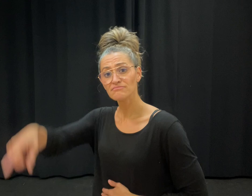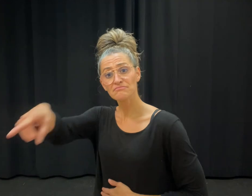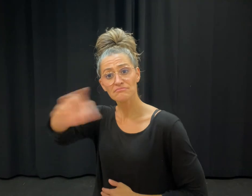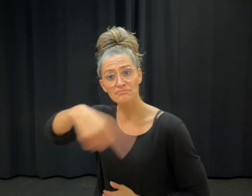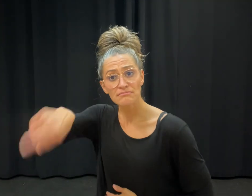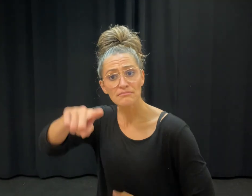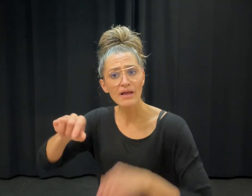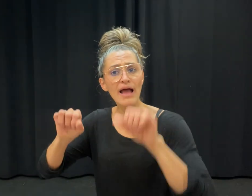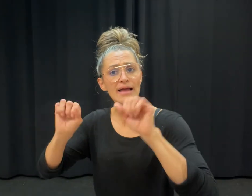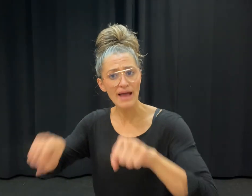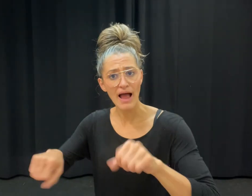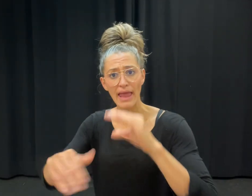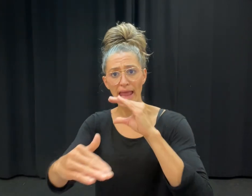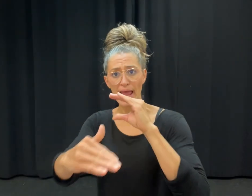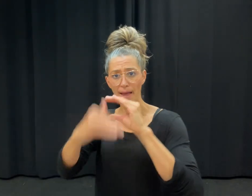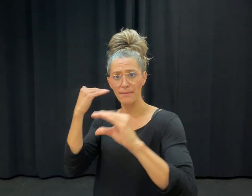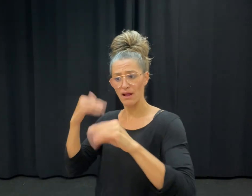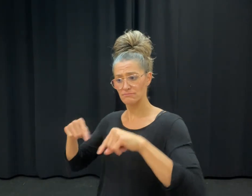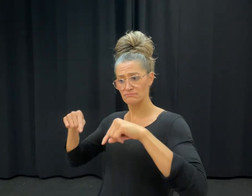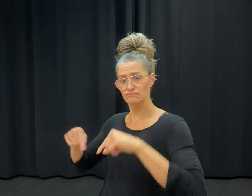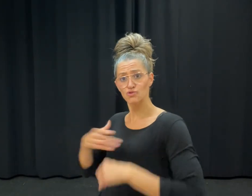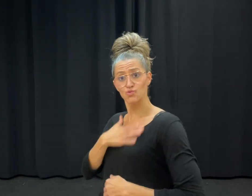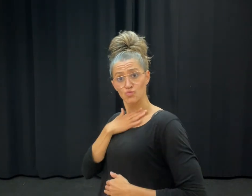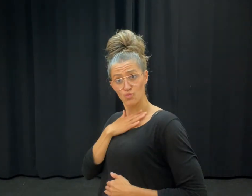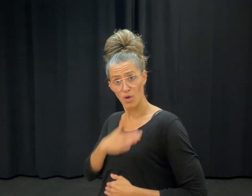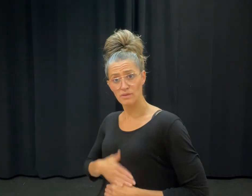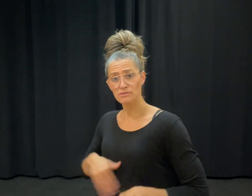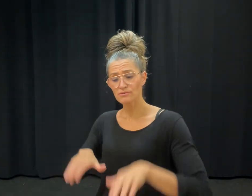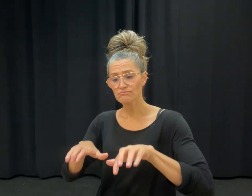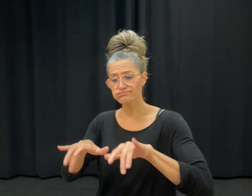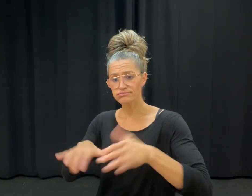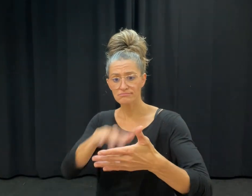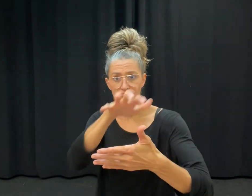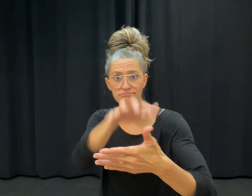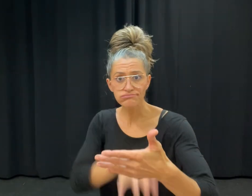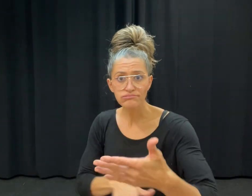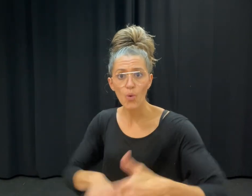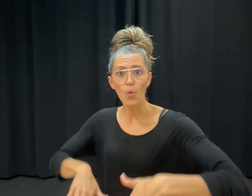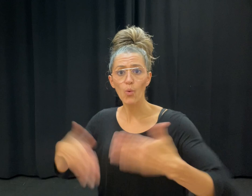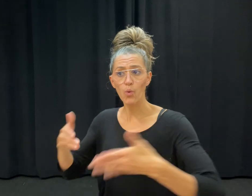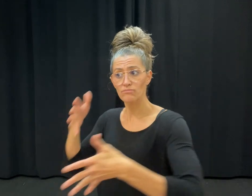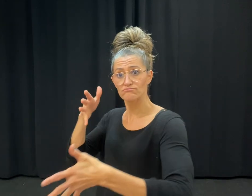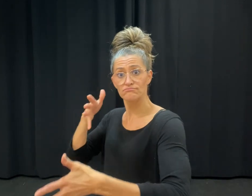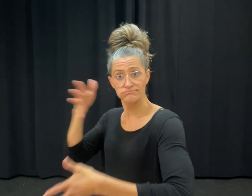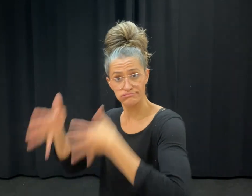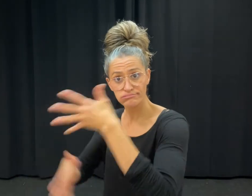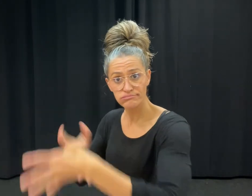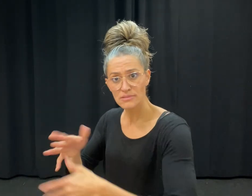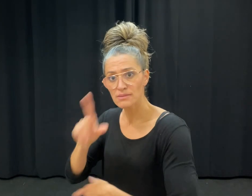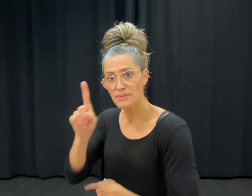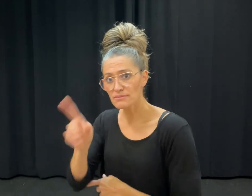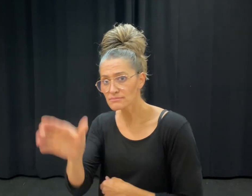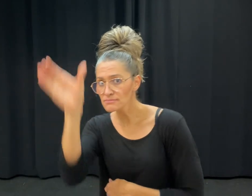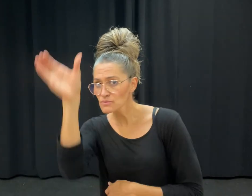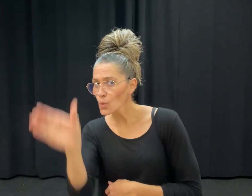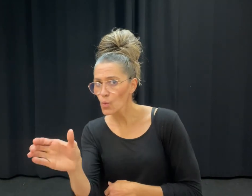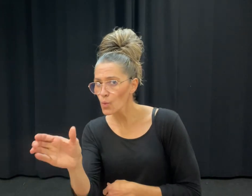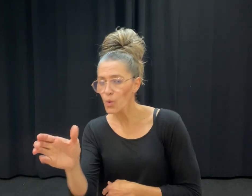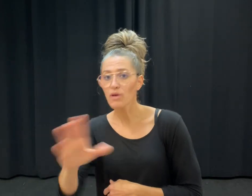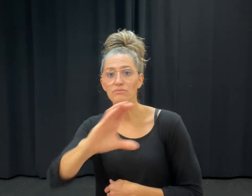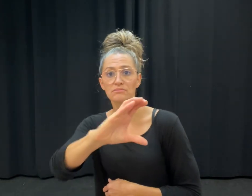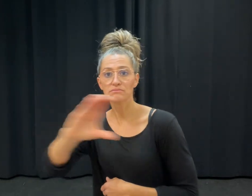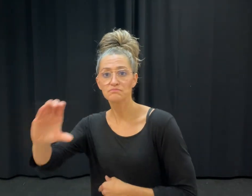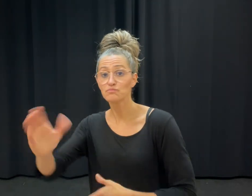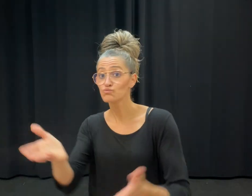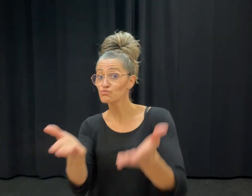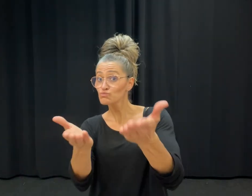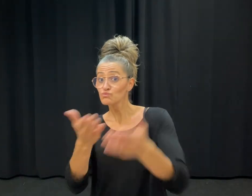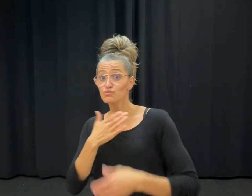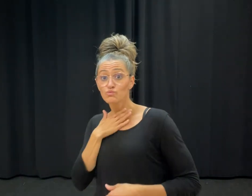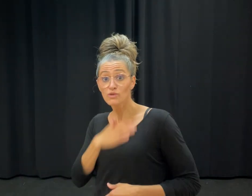You can email your text or video comments